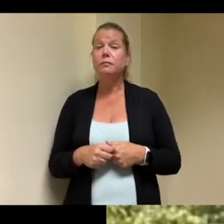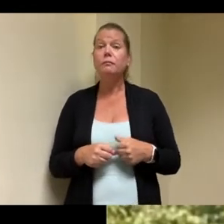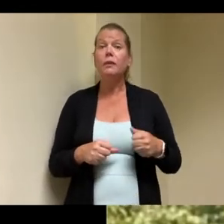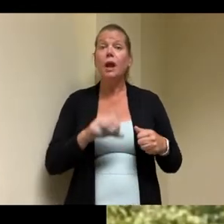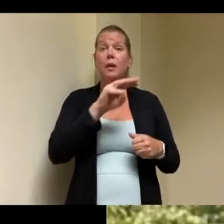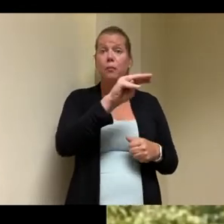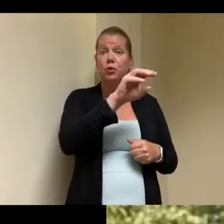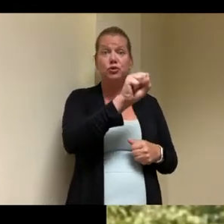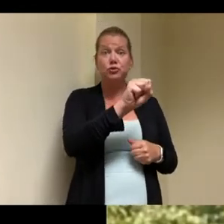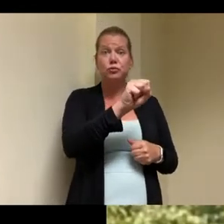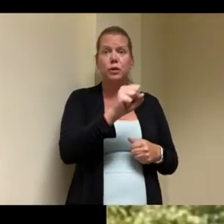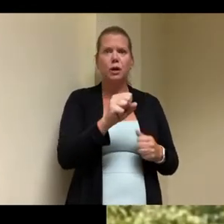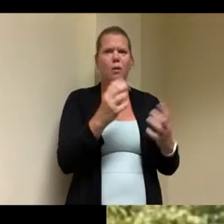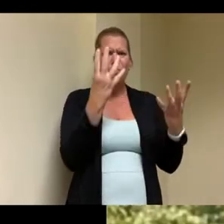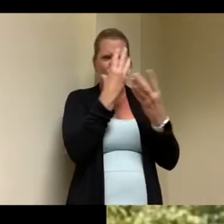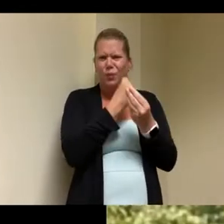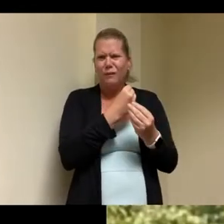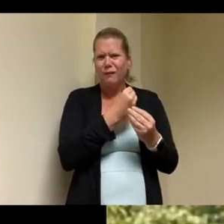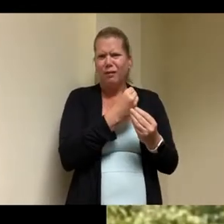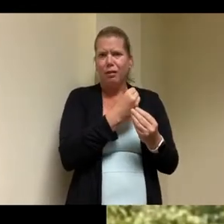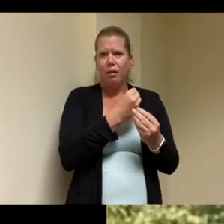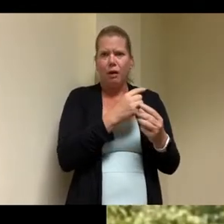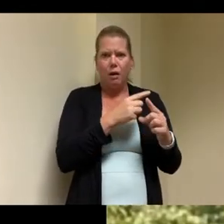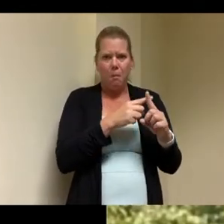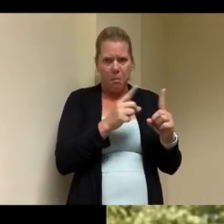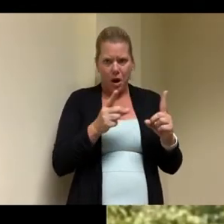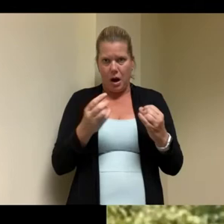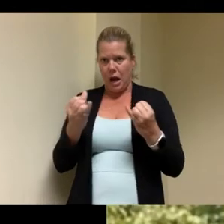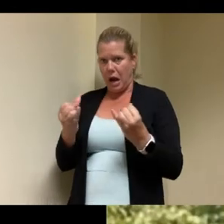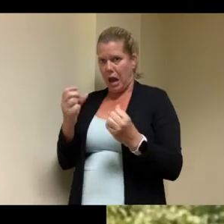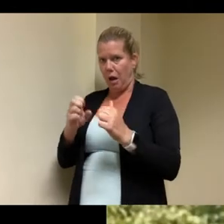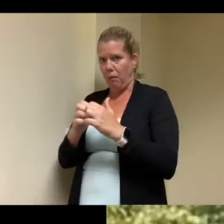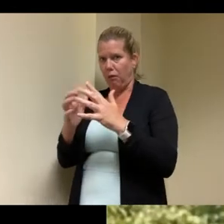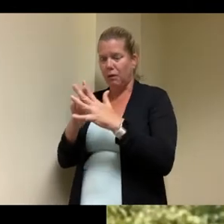um but even the change in the technology and what's offered in a property now